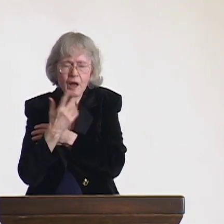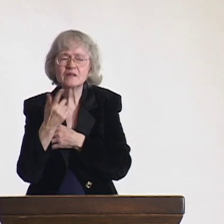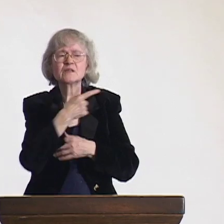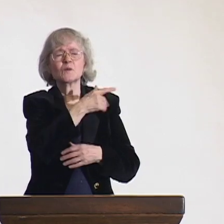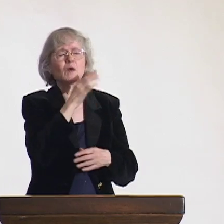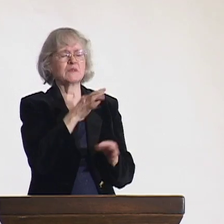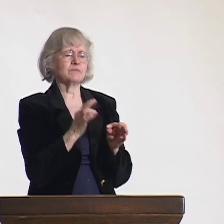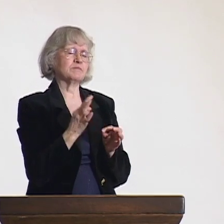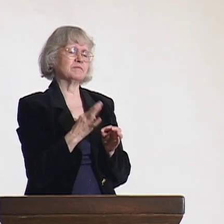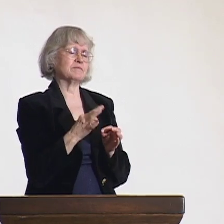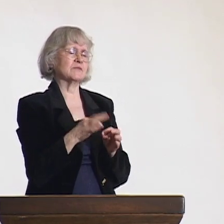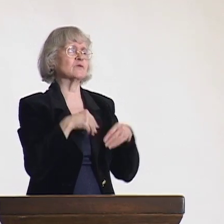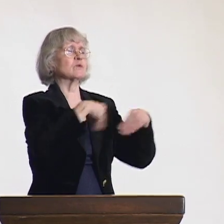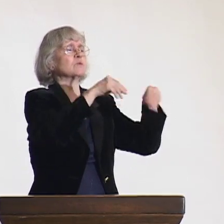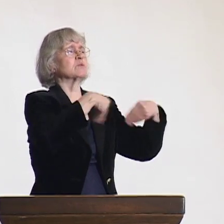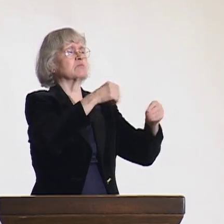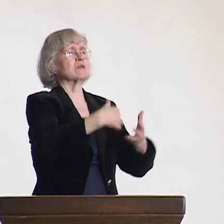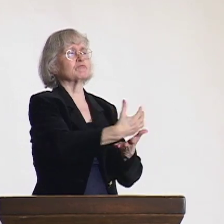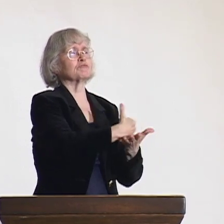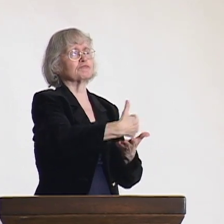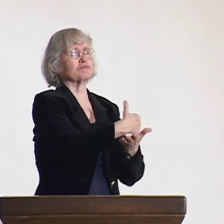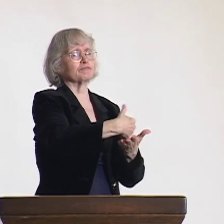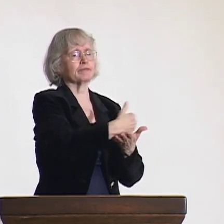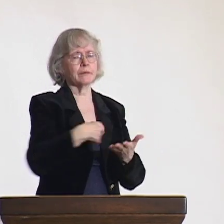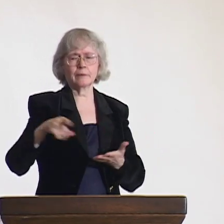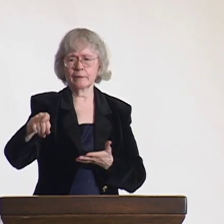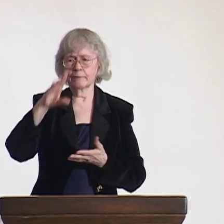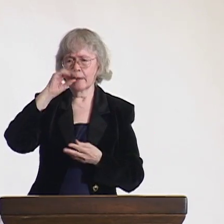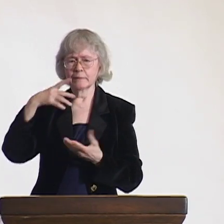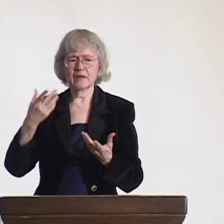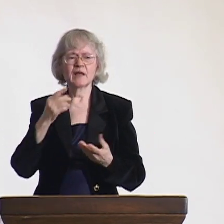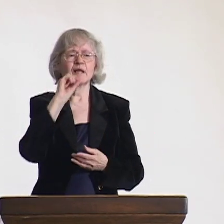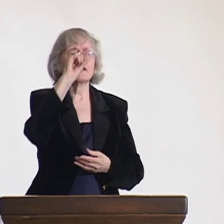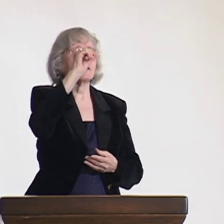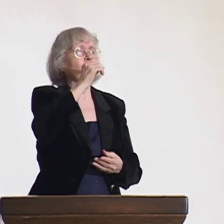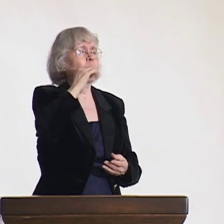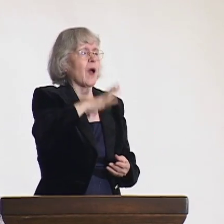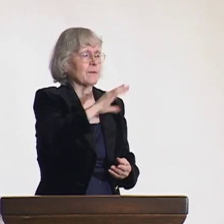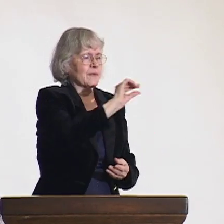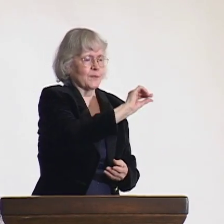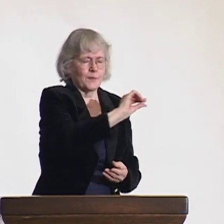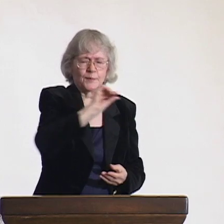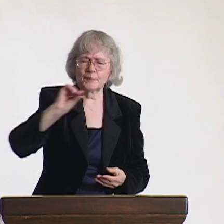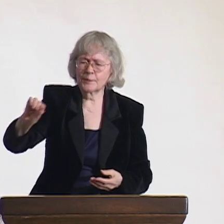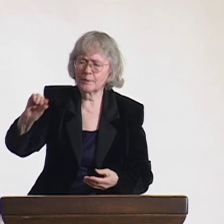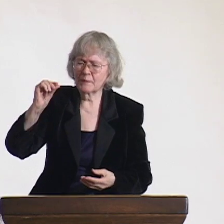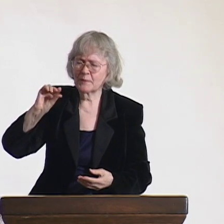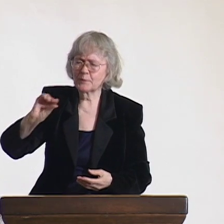because the men had no way to make any money at all, but they would only give them a small portion